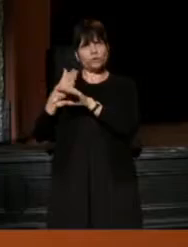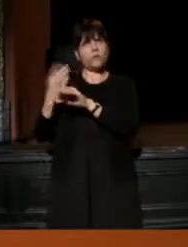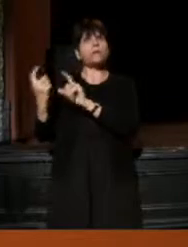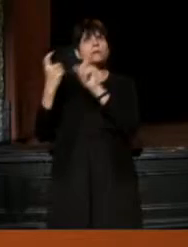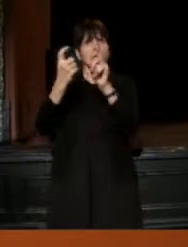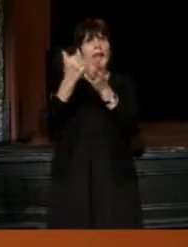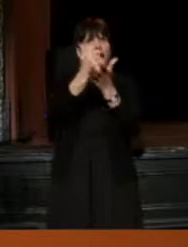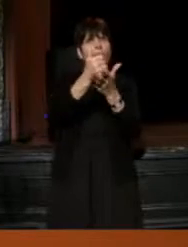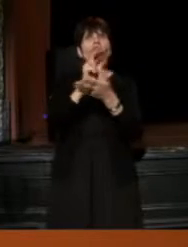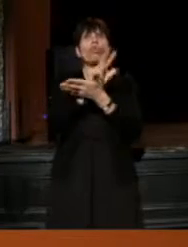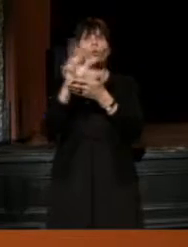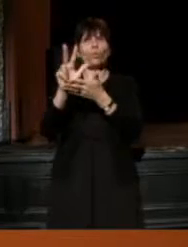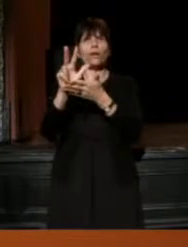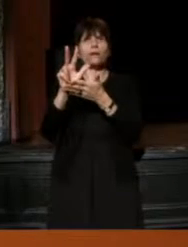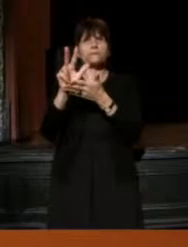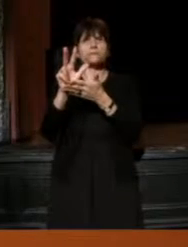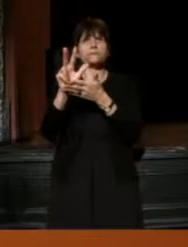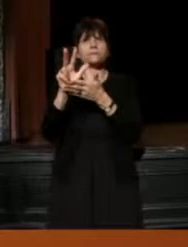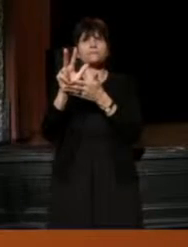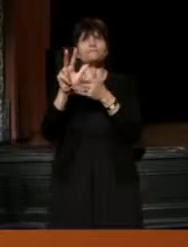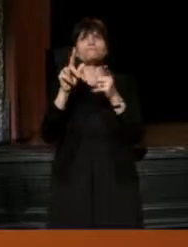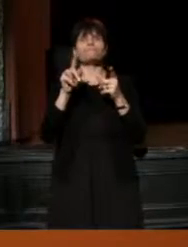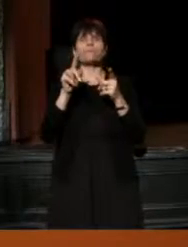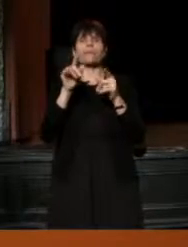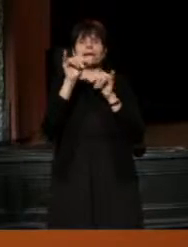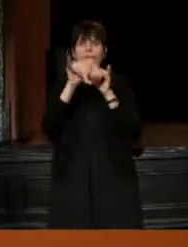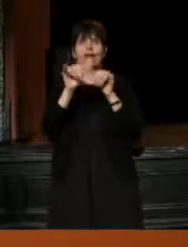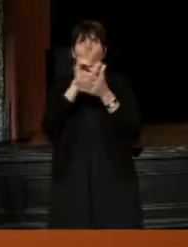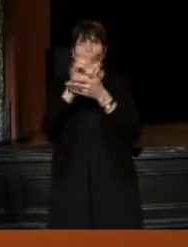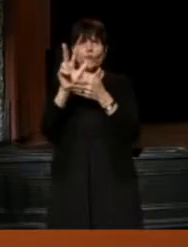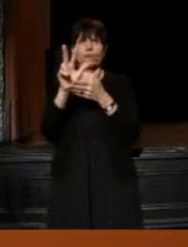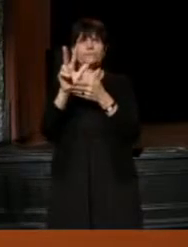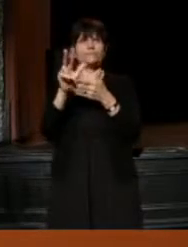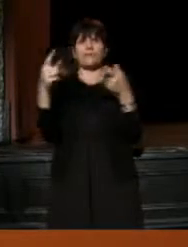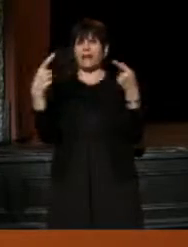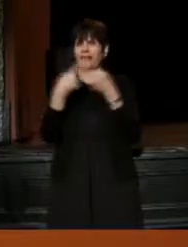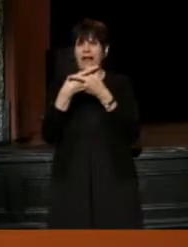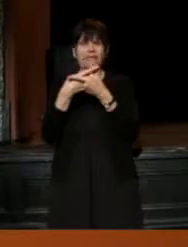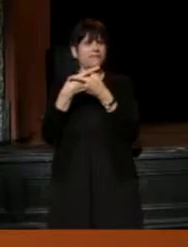So they were there for three weeks, the RSC. And we had this kind of clash of companies cultures